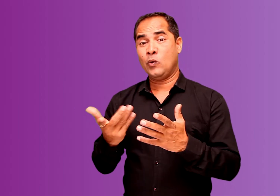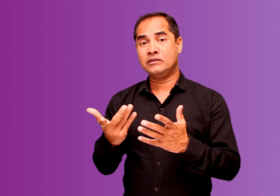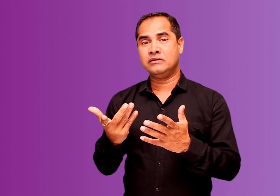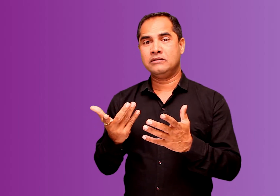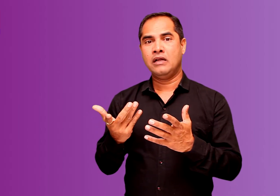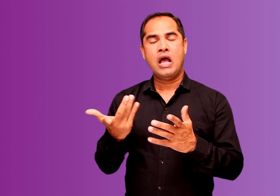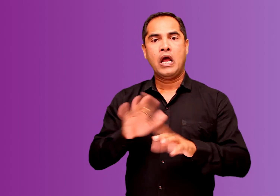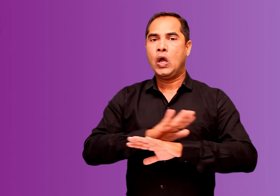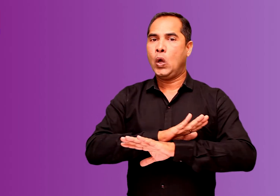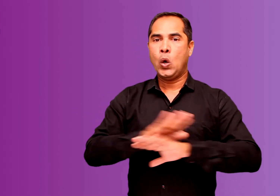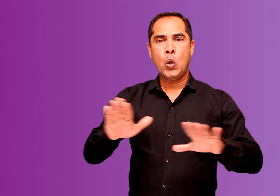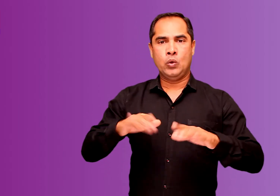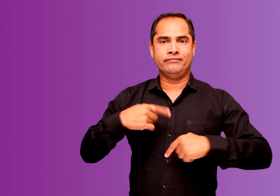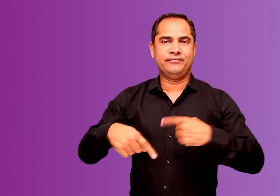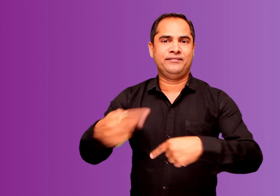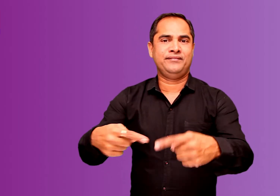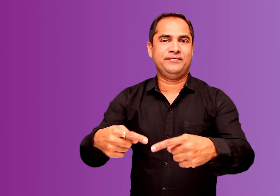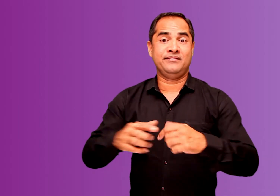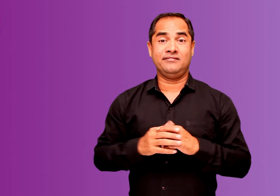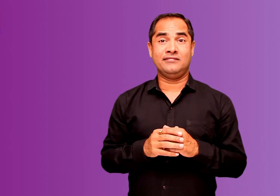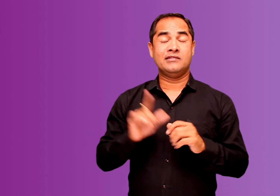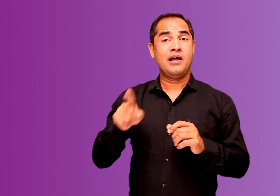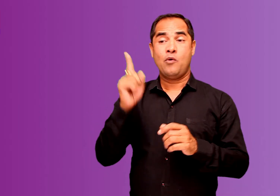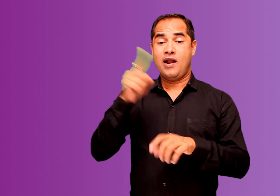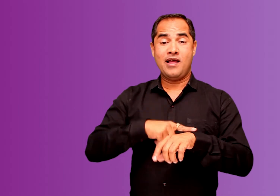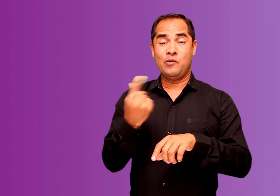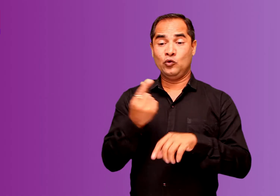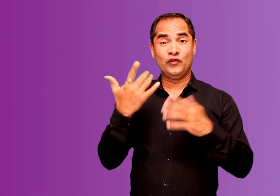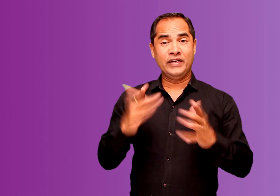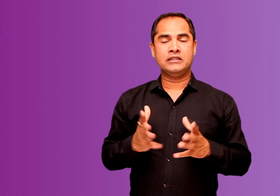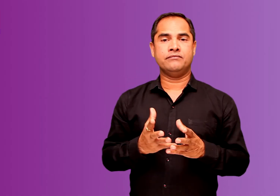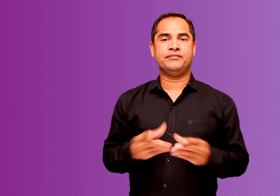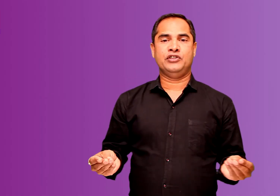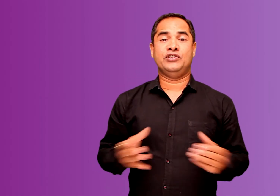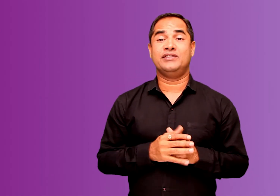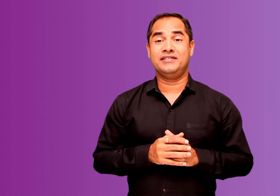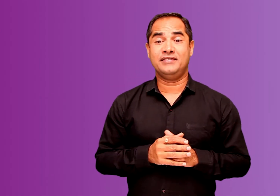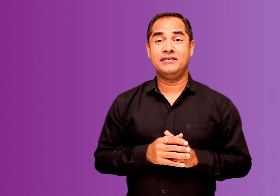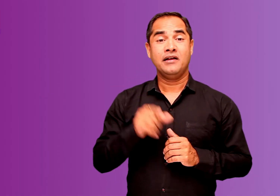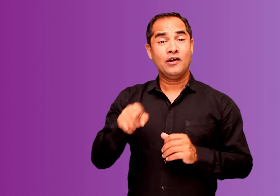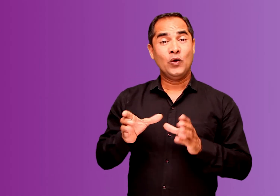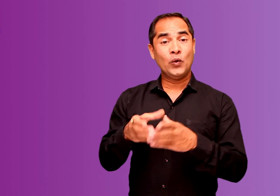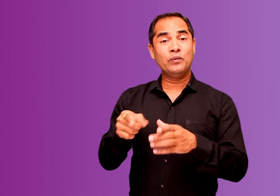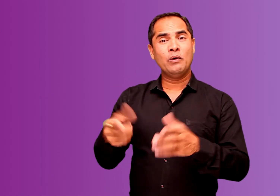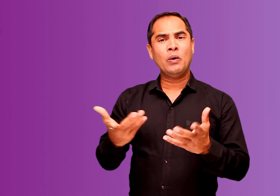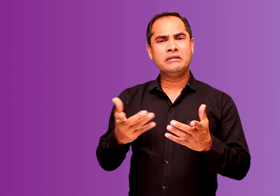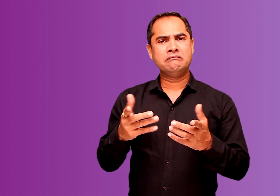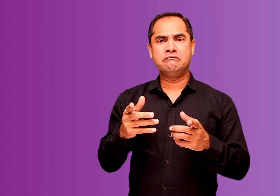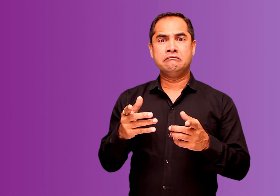These resources once consumed cannot be replaced.